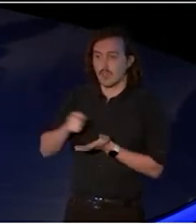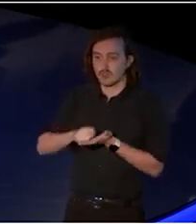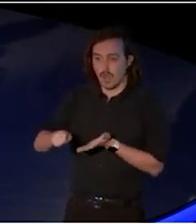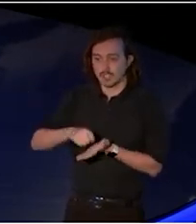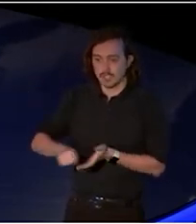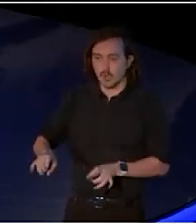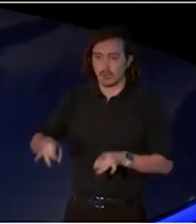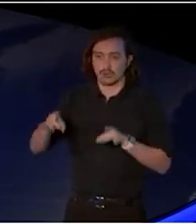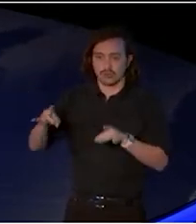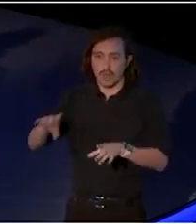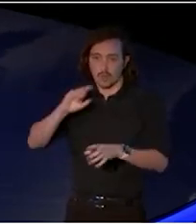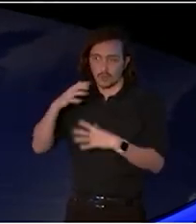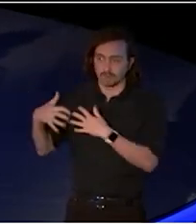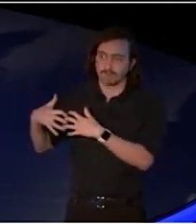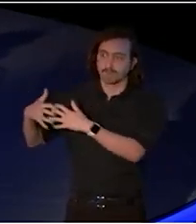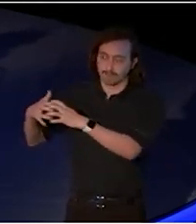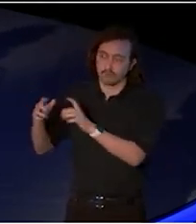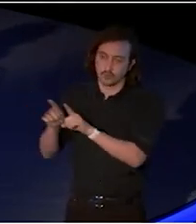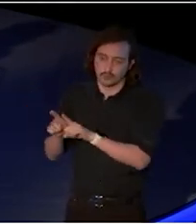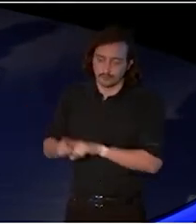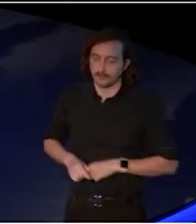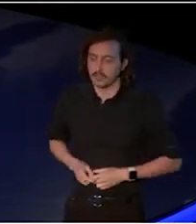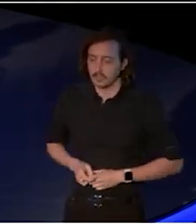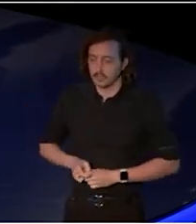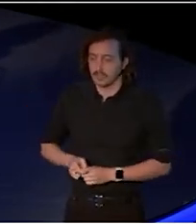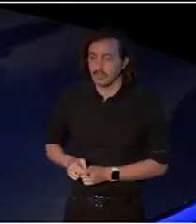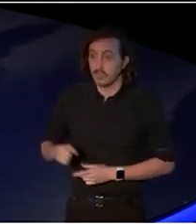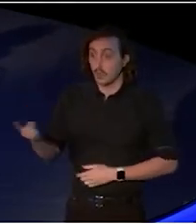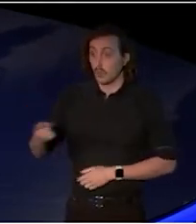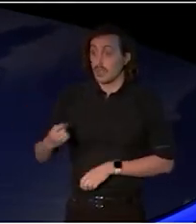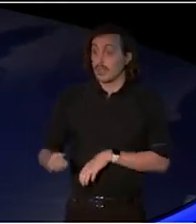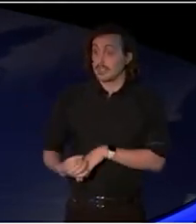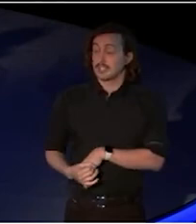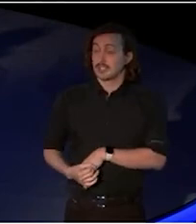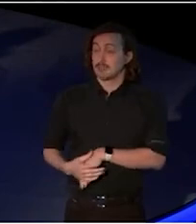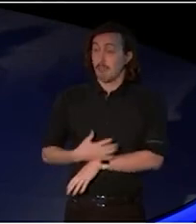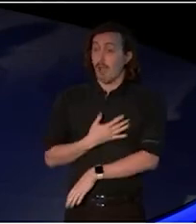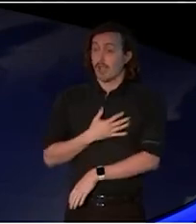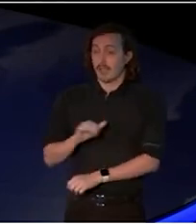We are inspired by this new remit, but equally we accept